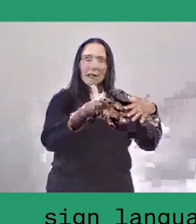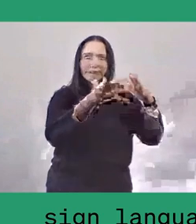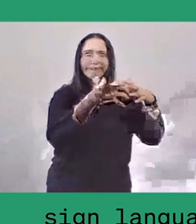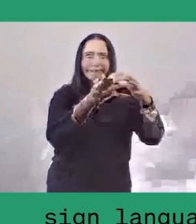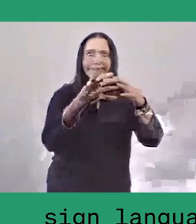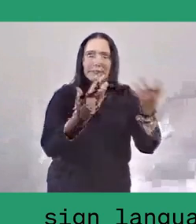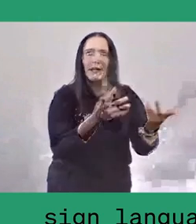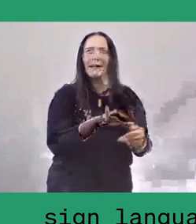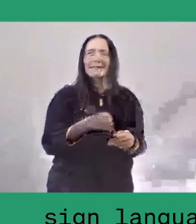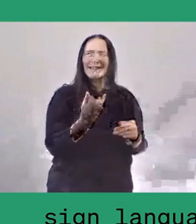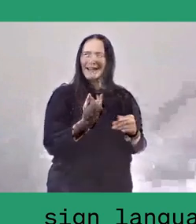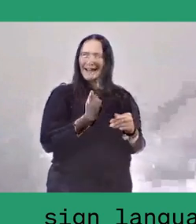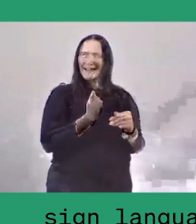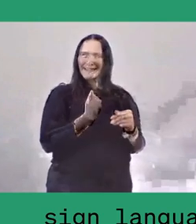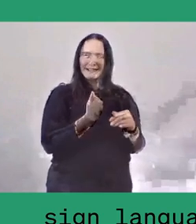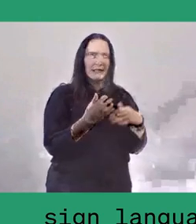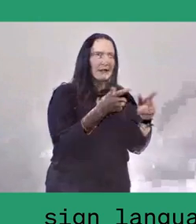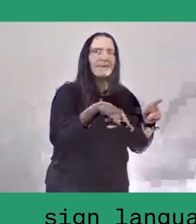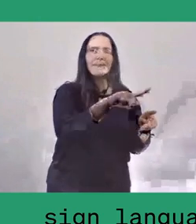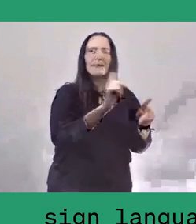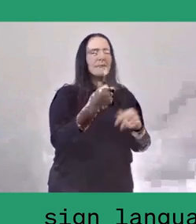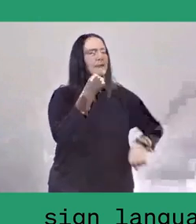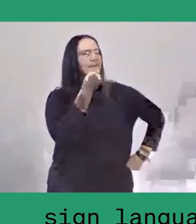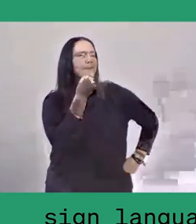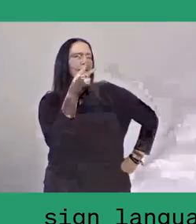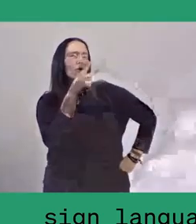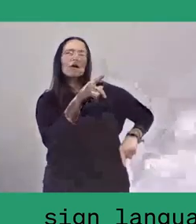they start by identifying what is available in the community.